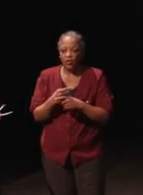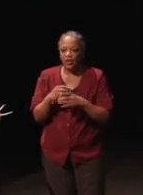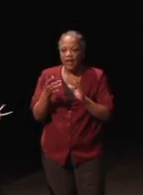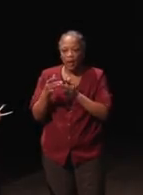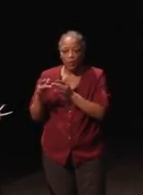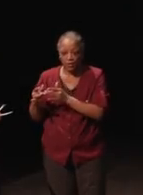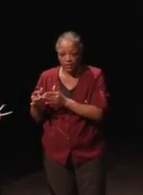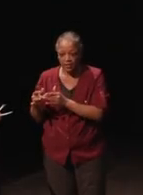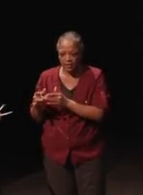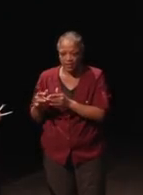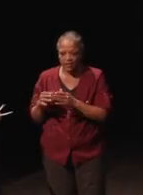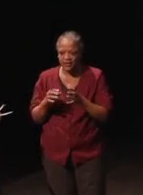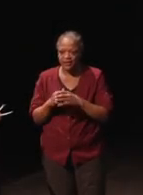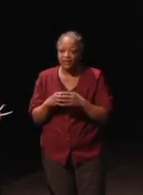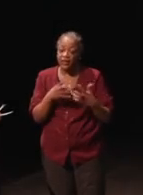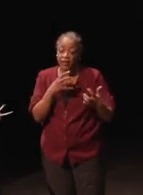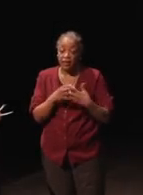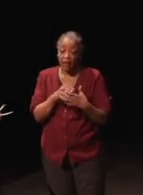It's backward compatible with TTYs.